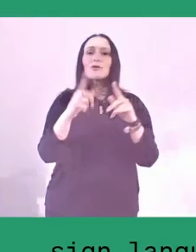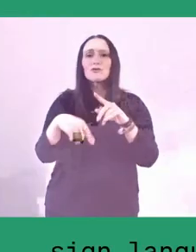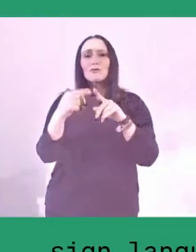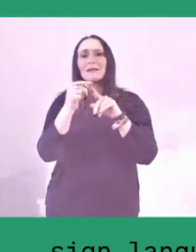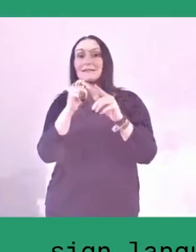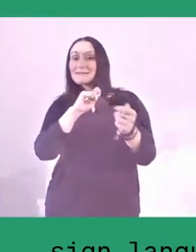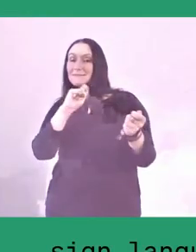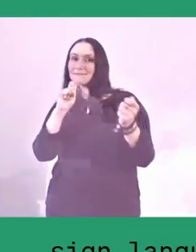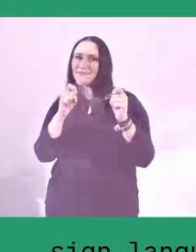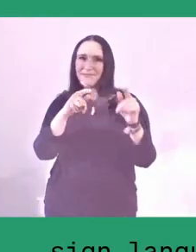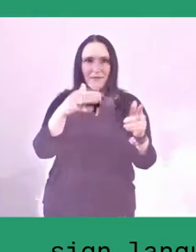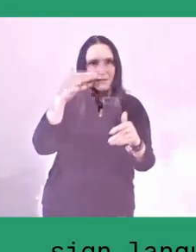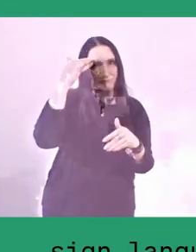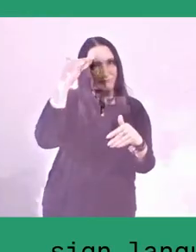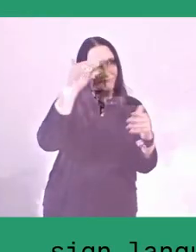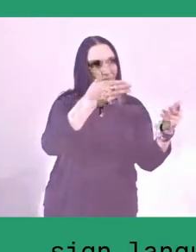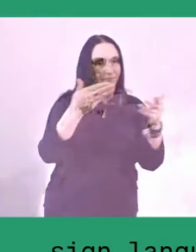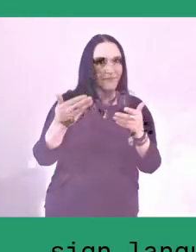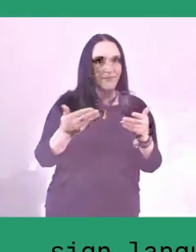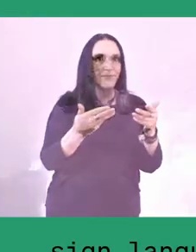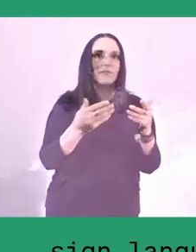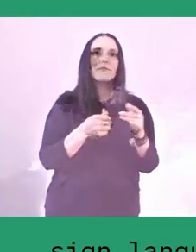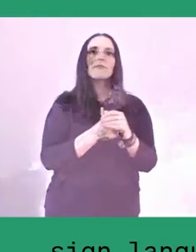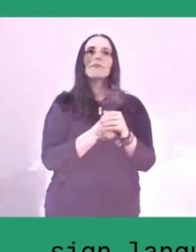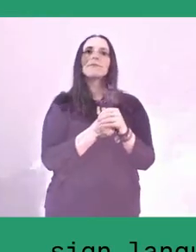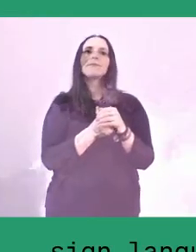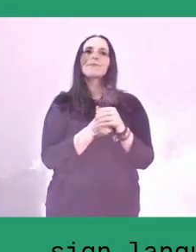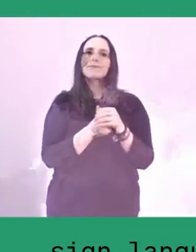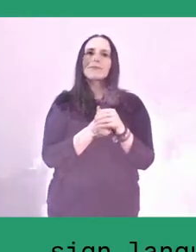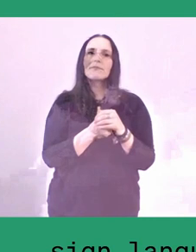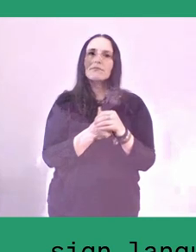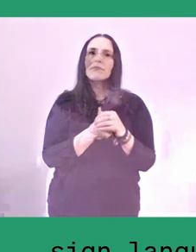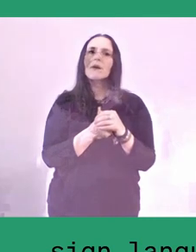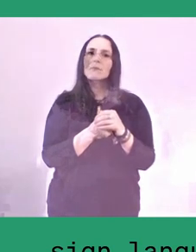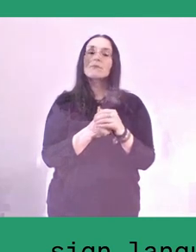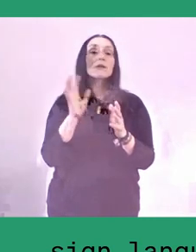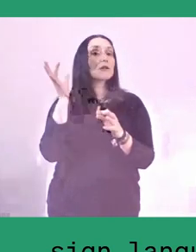but many women's groups work is about that too.